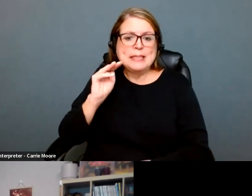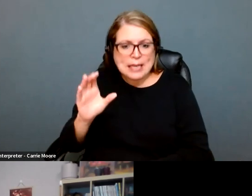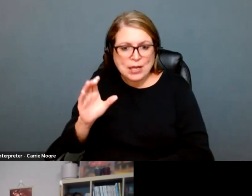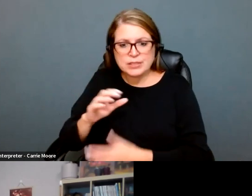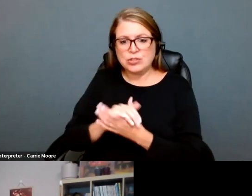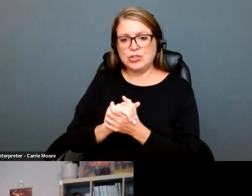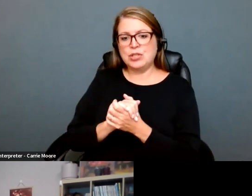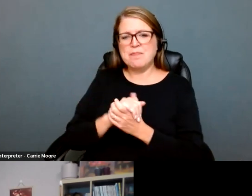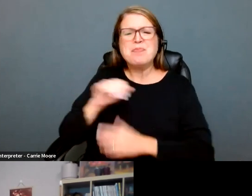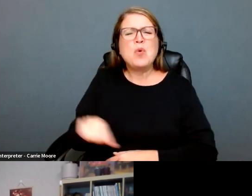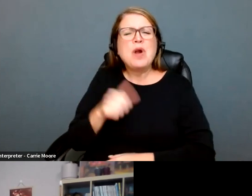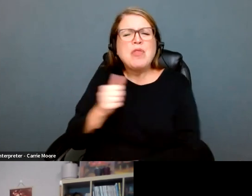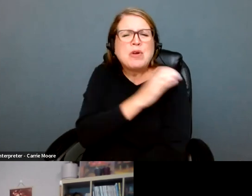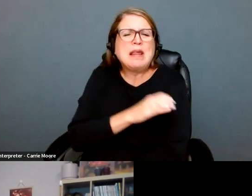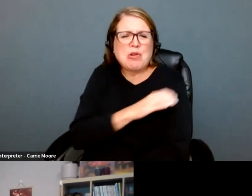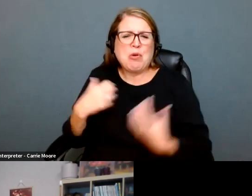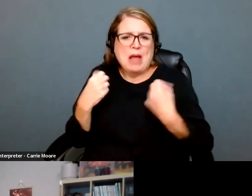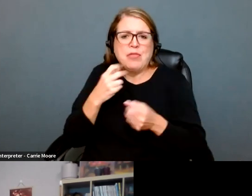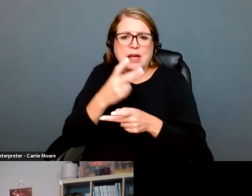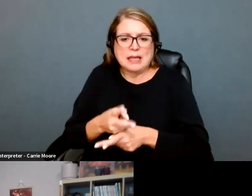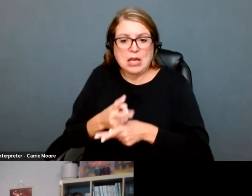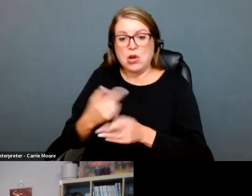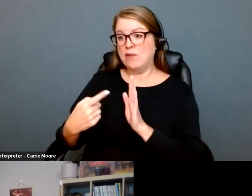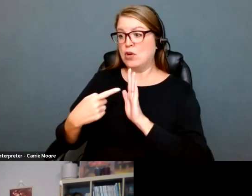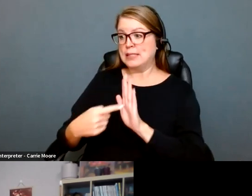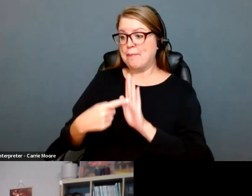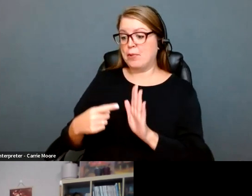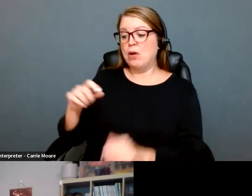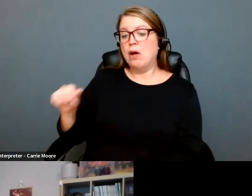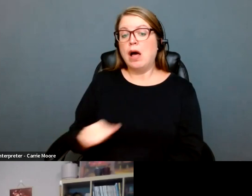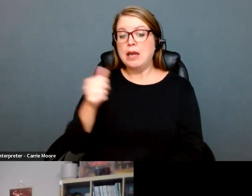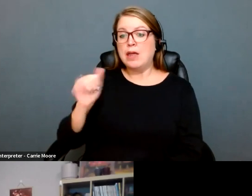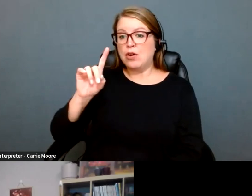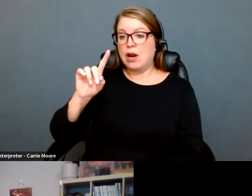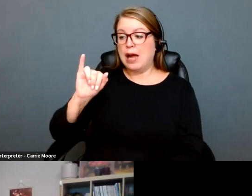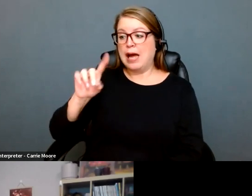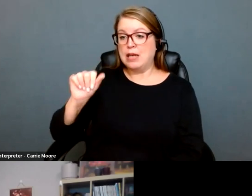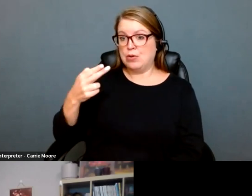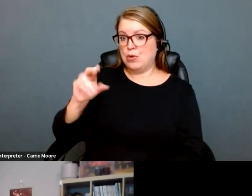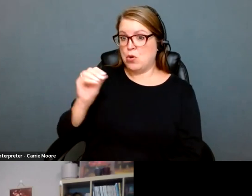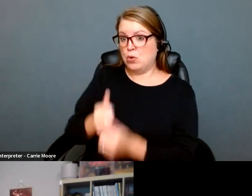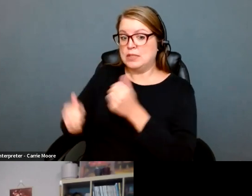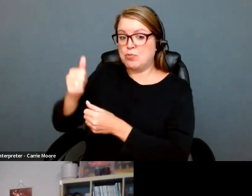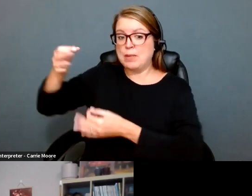miscarriages without fear of criminal or civil prosecution. So we have two recently